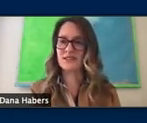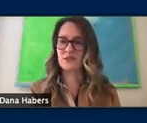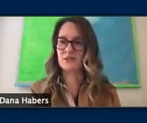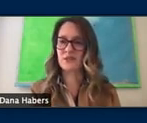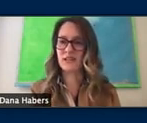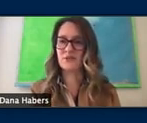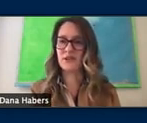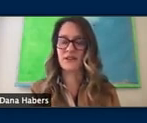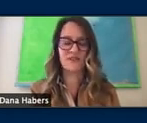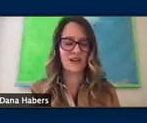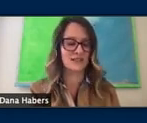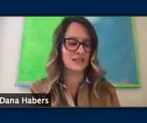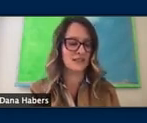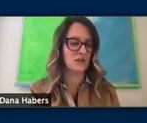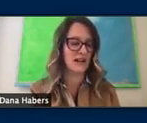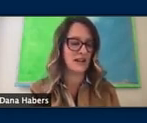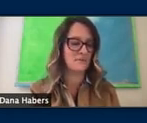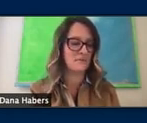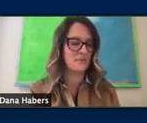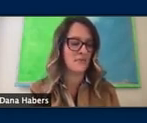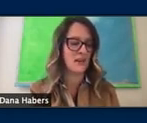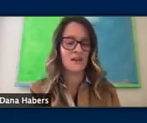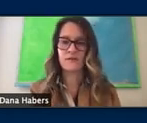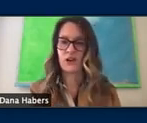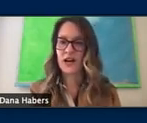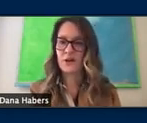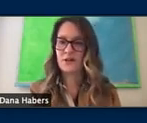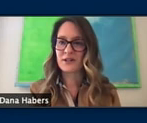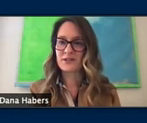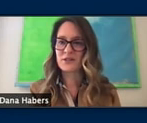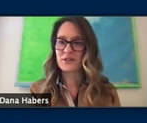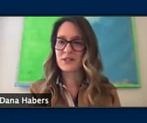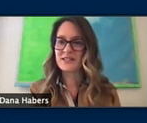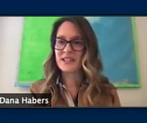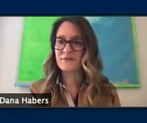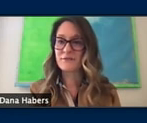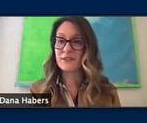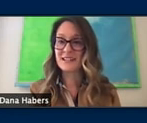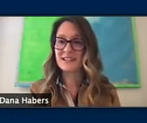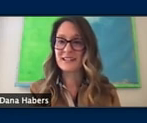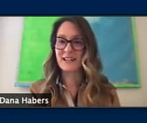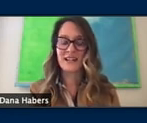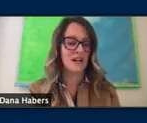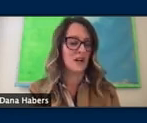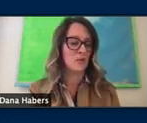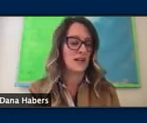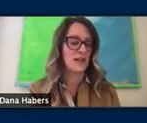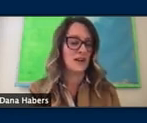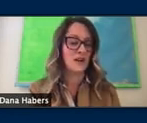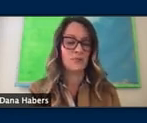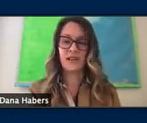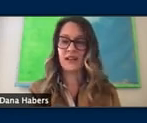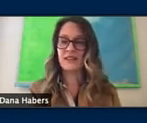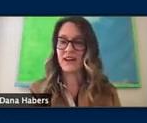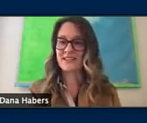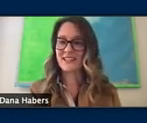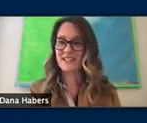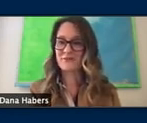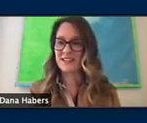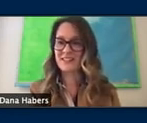as soon as we, we get vaccine supply. For our students in Flint we are bringing the vaccine to Flint.